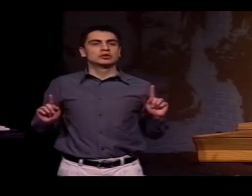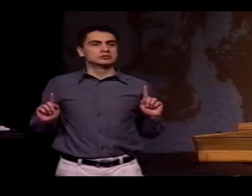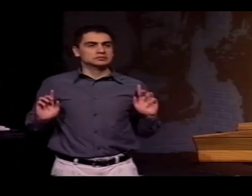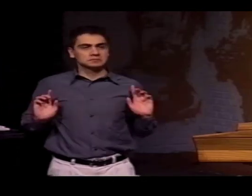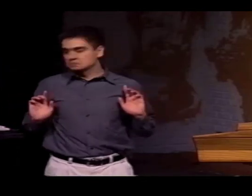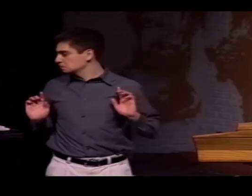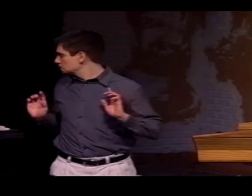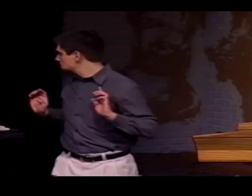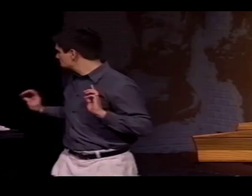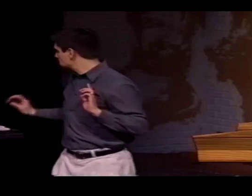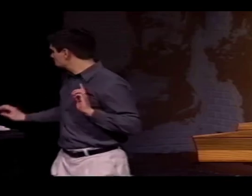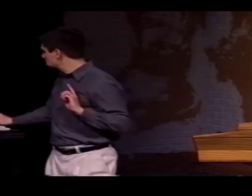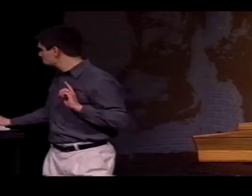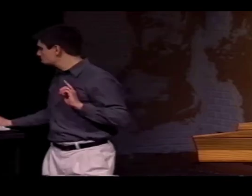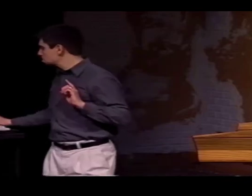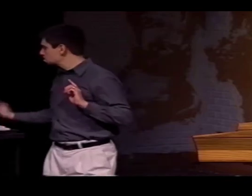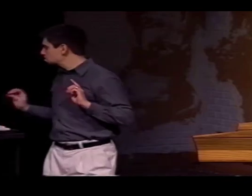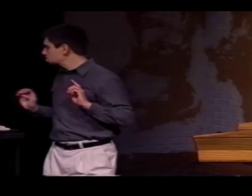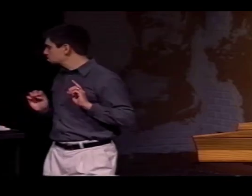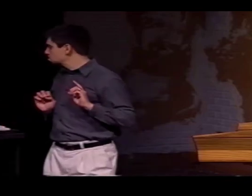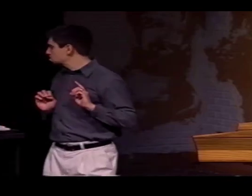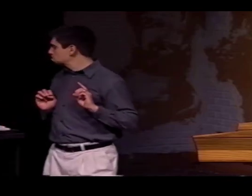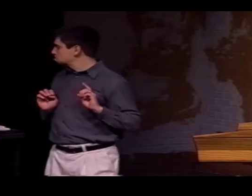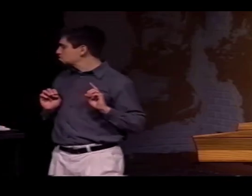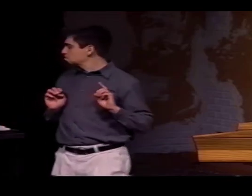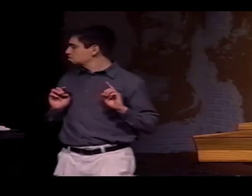THEY WOULD USE THOSE SIGNS, AND THEY WERE TOTALLY DIFFERENT.